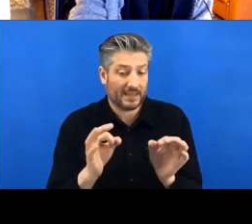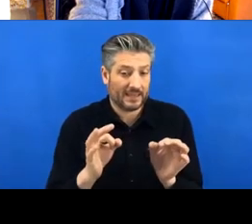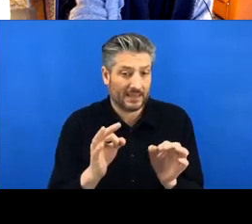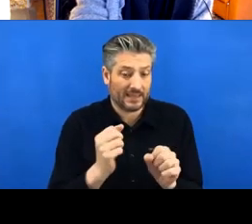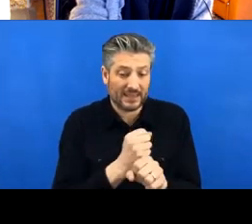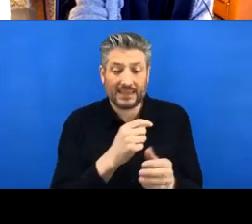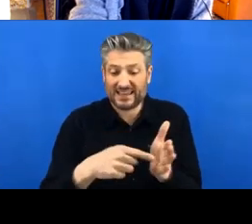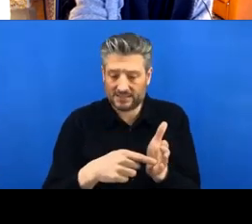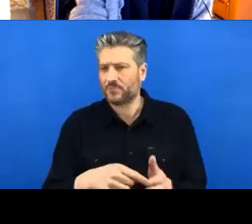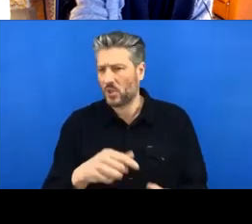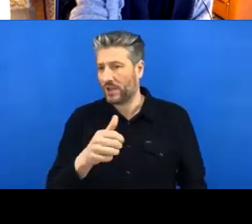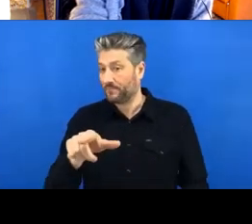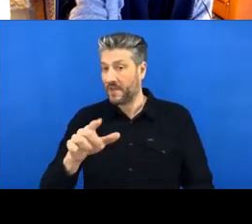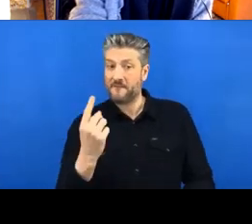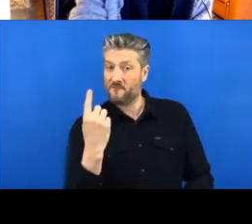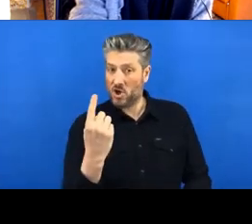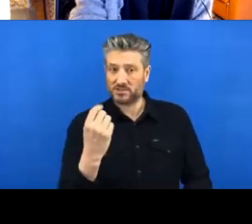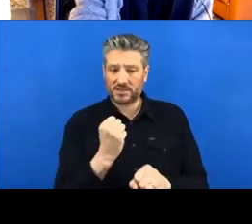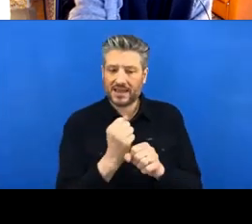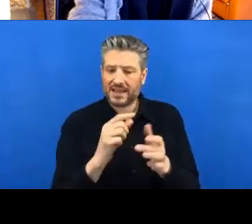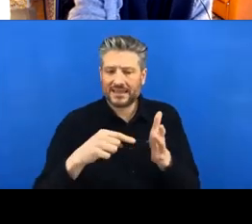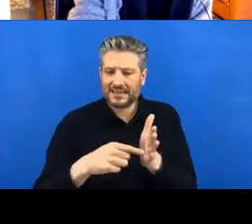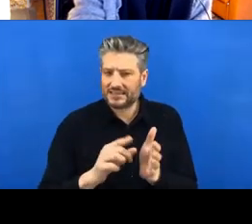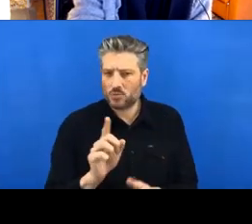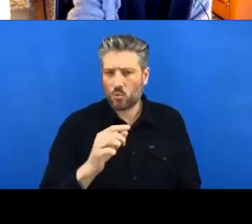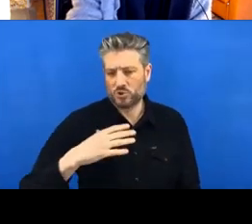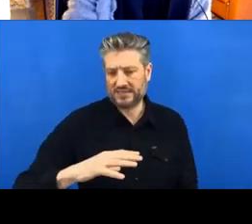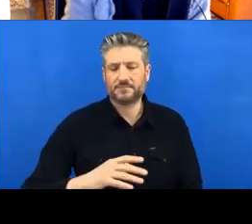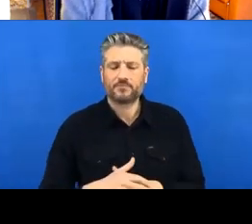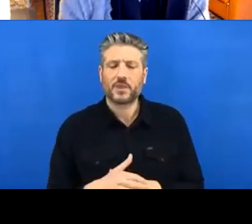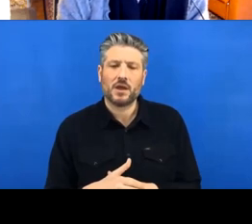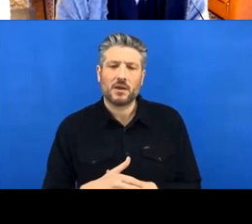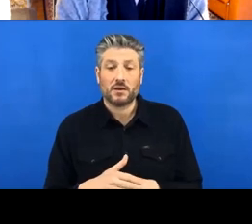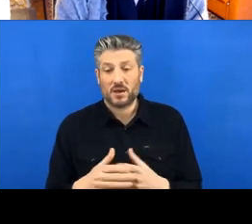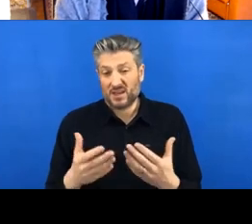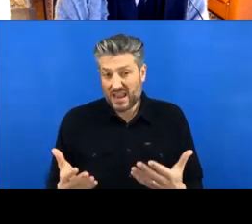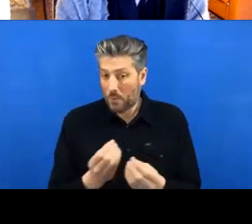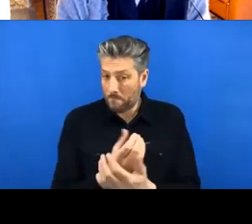So you can - a lot of computers already- well yeah, you might already have this on your computer, most likely you do.